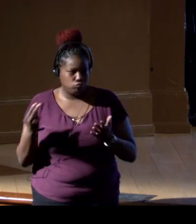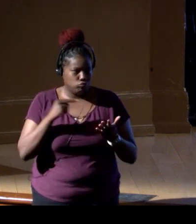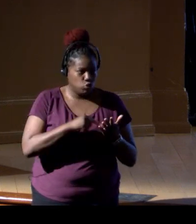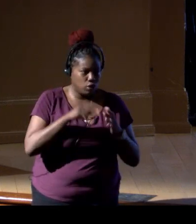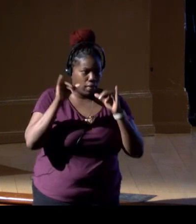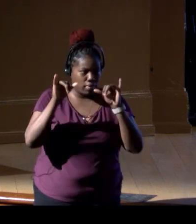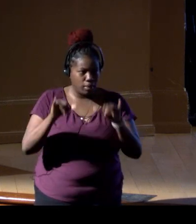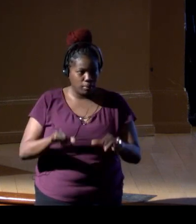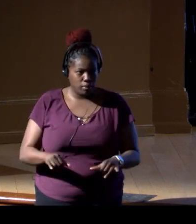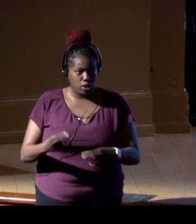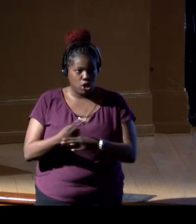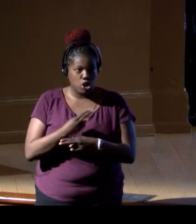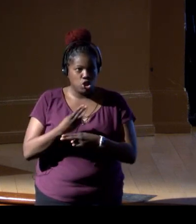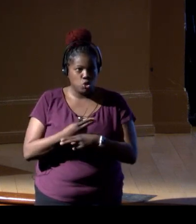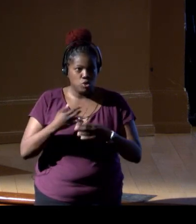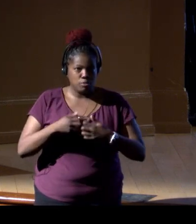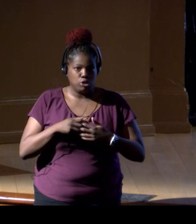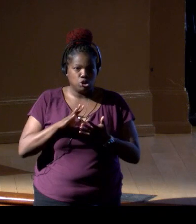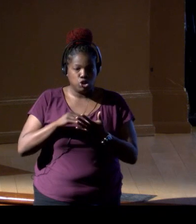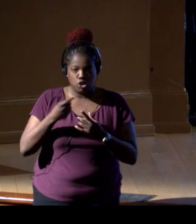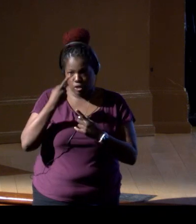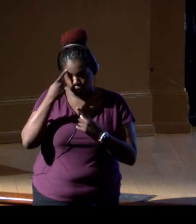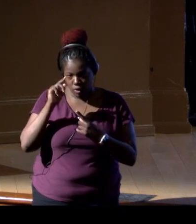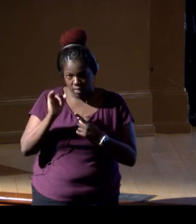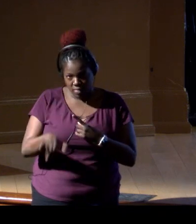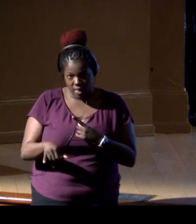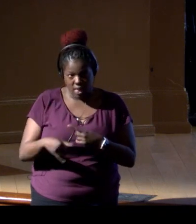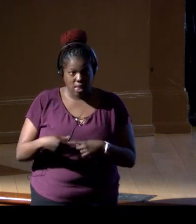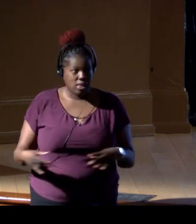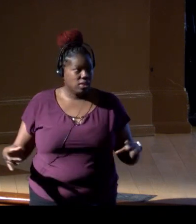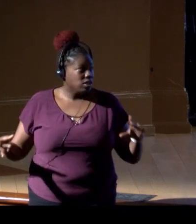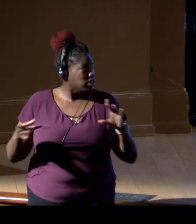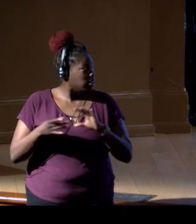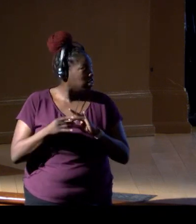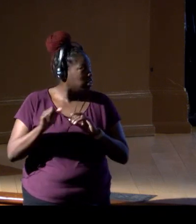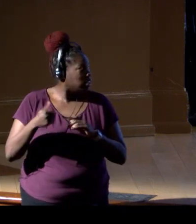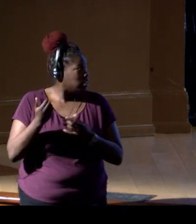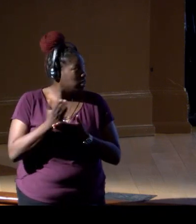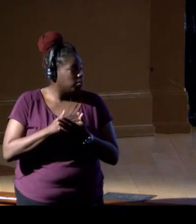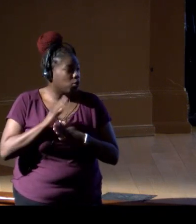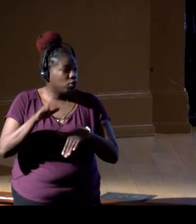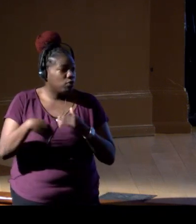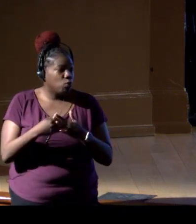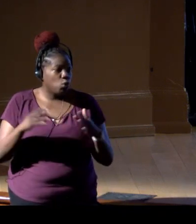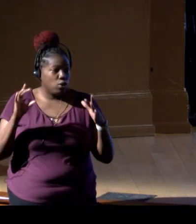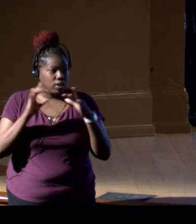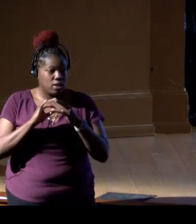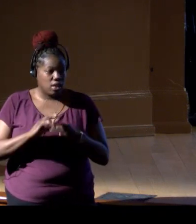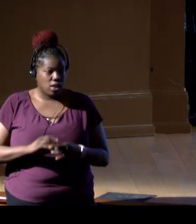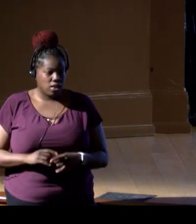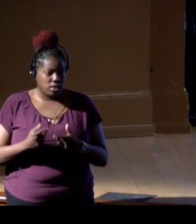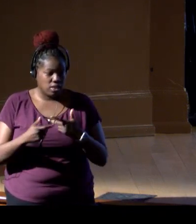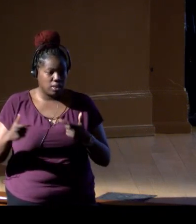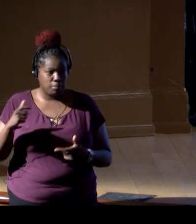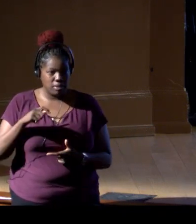and use machine learning towards that. The connections, the other aspect of all the connections, the giant clam story,